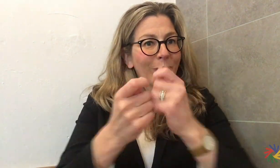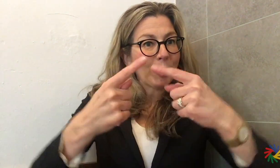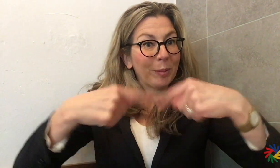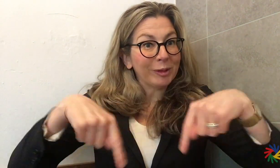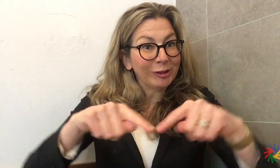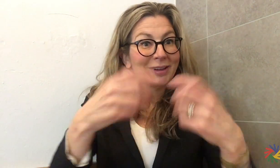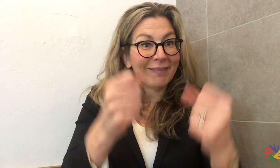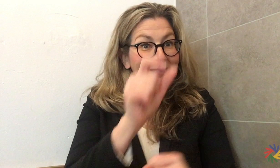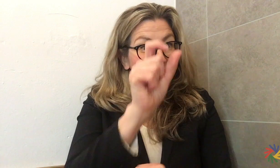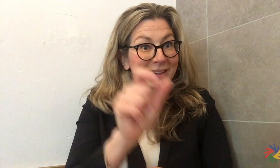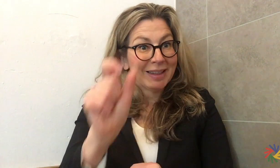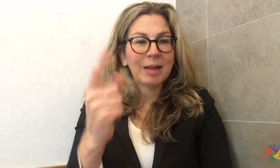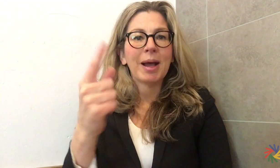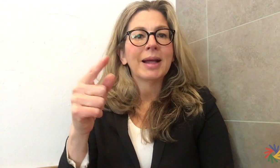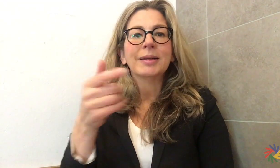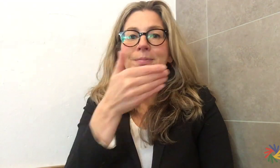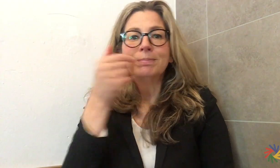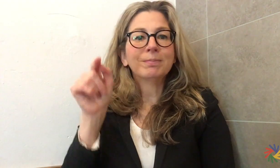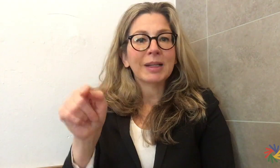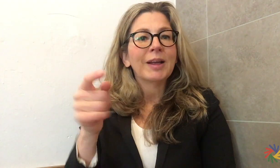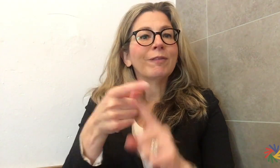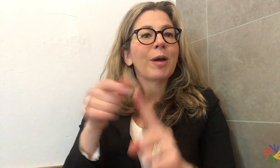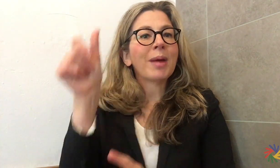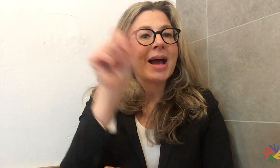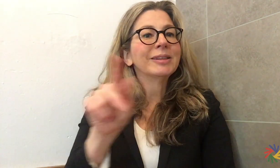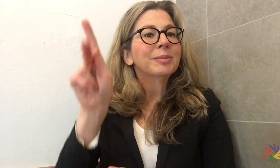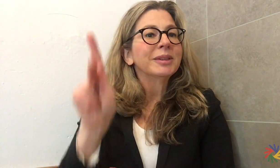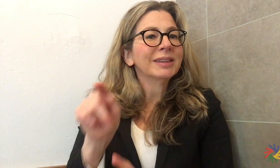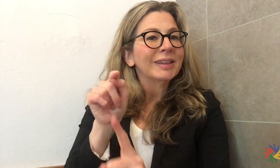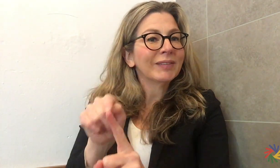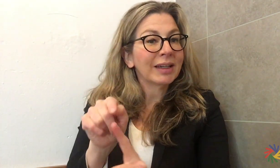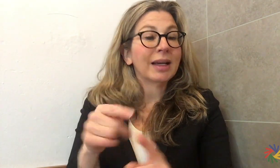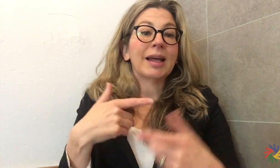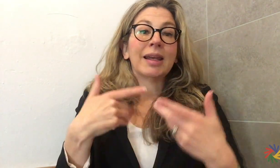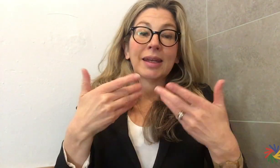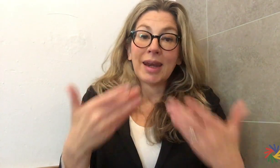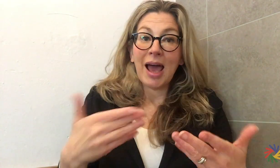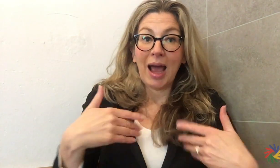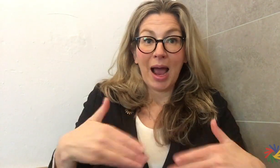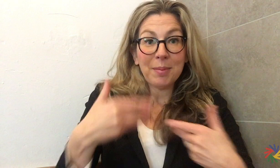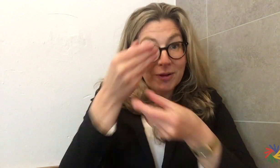I announced the new membership and how we were anticipating an appointment of a member from the Asia Pacific region.